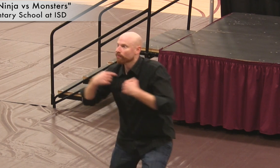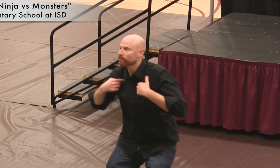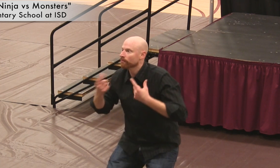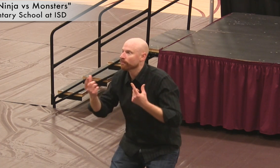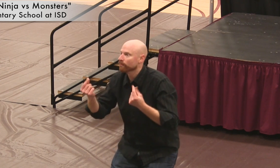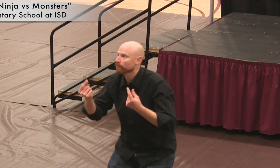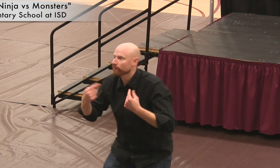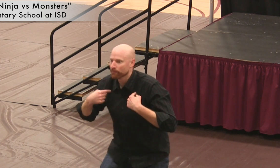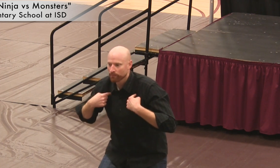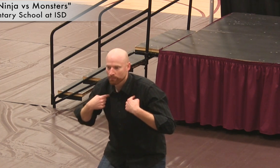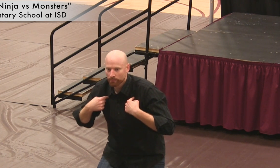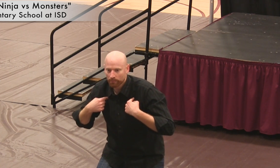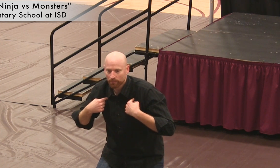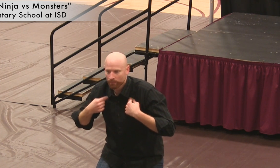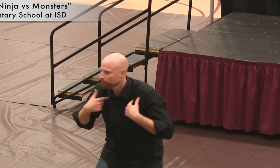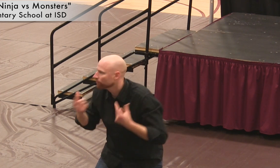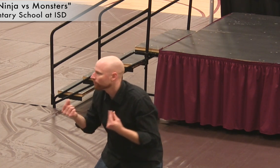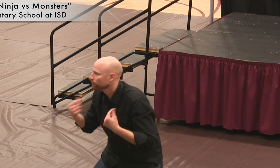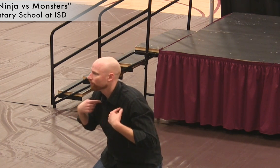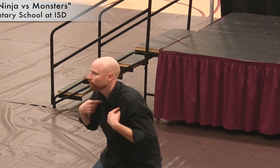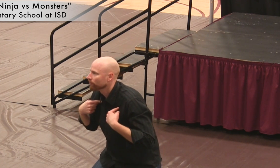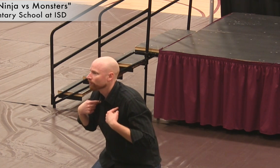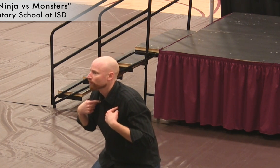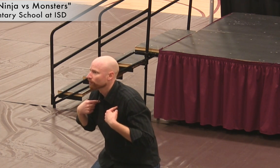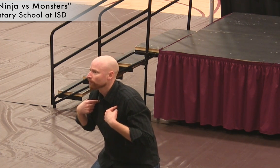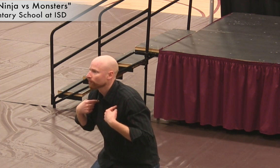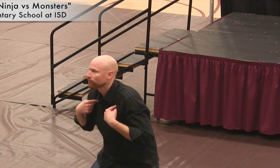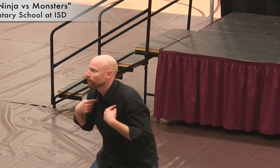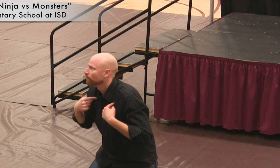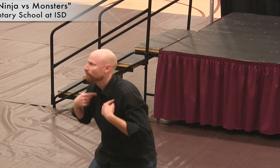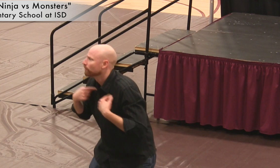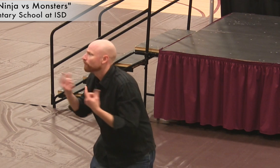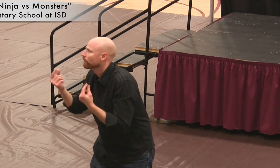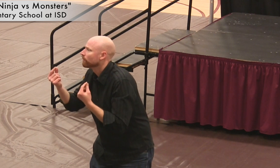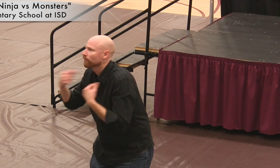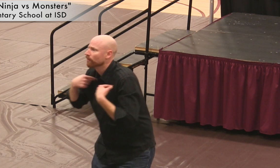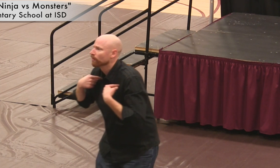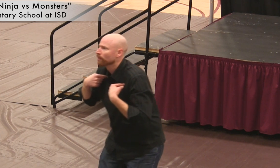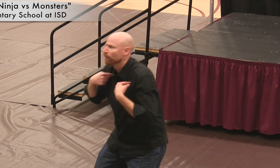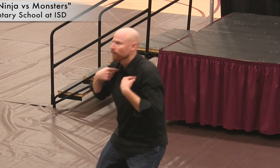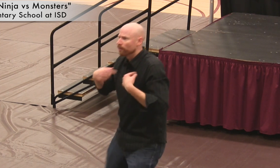So what does Deaf Ninja do? What does he do?